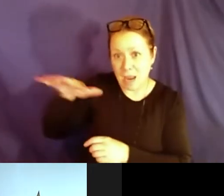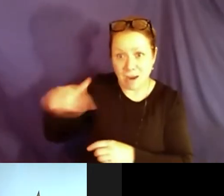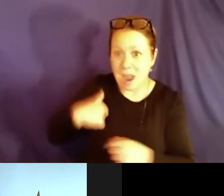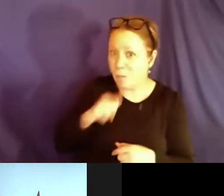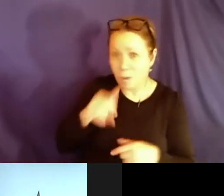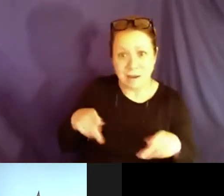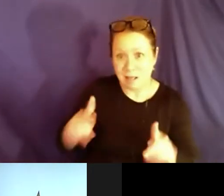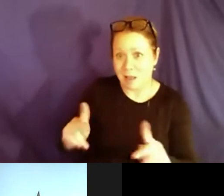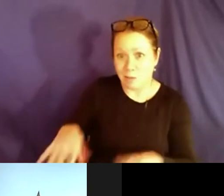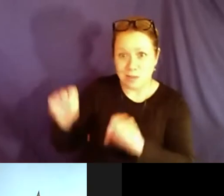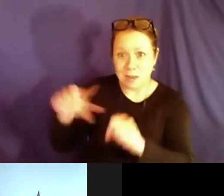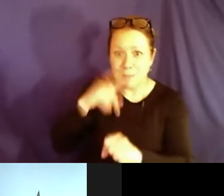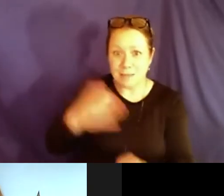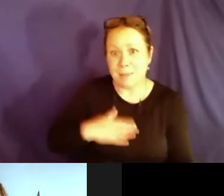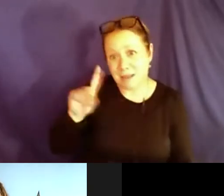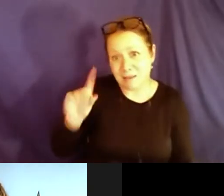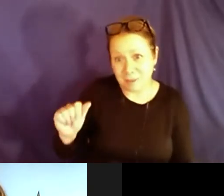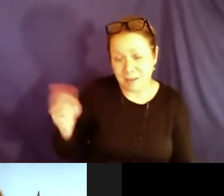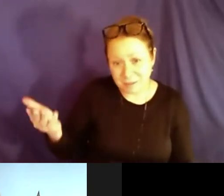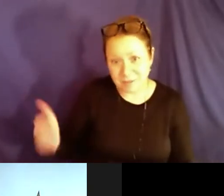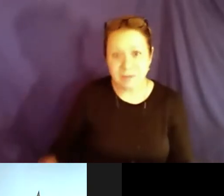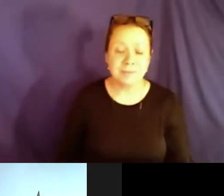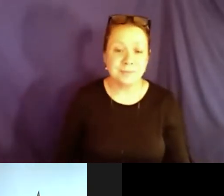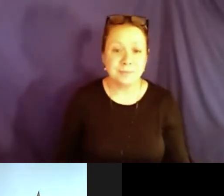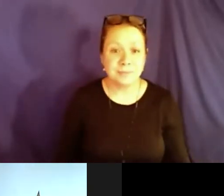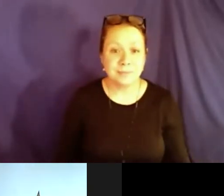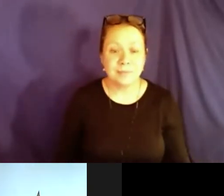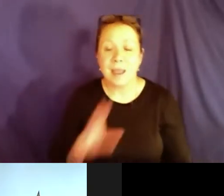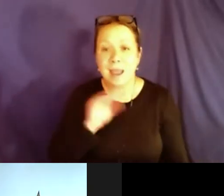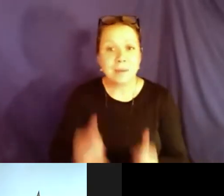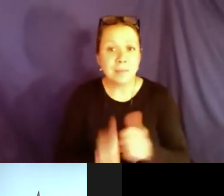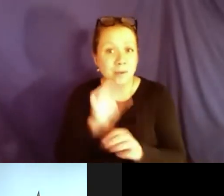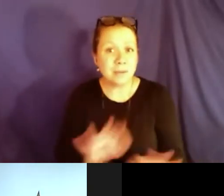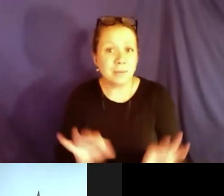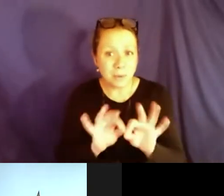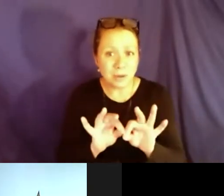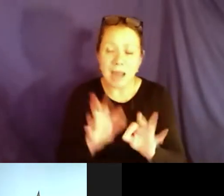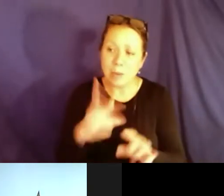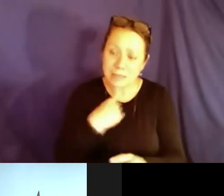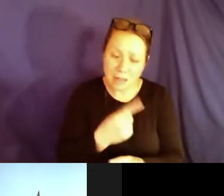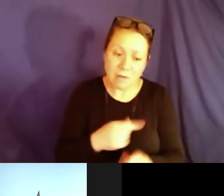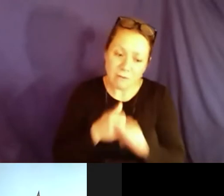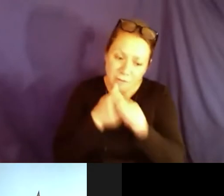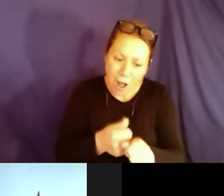was a lot of classes for elementary school kids in my area that I was not allowed to take because of